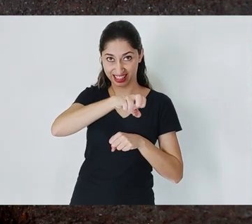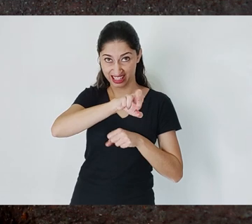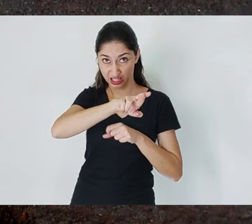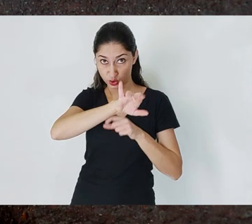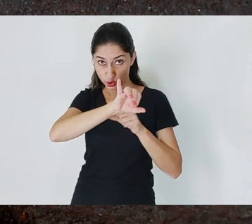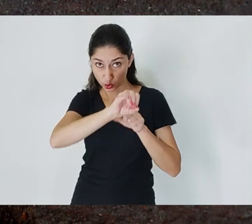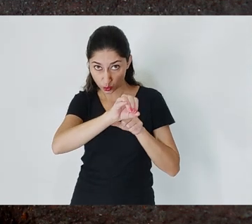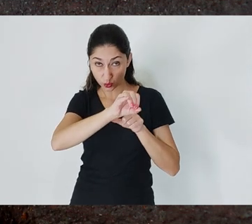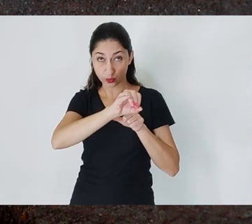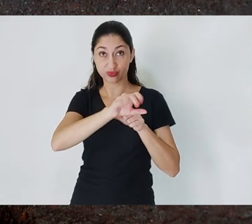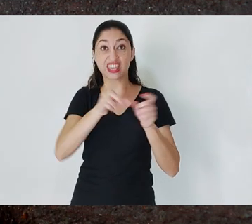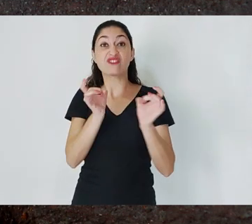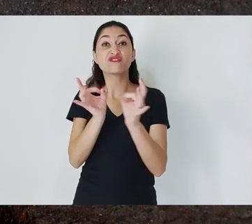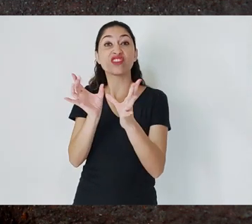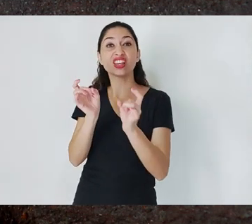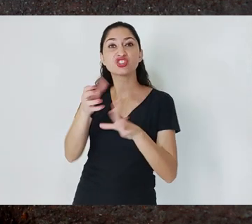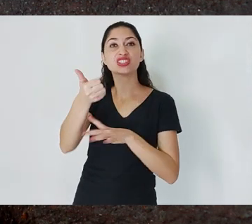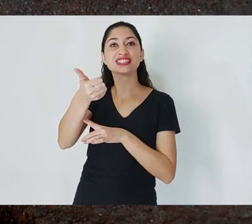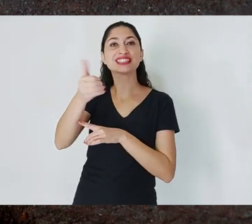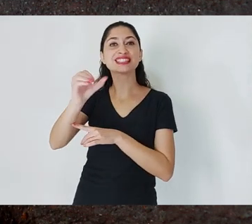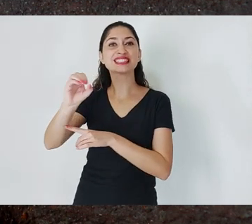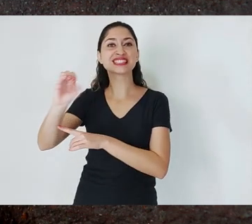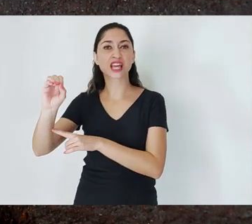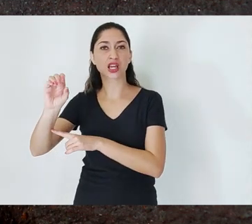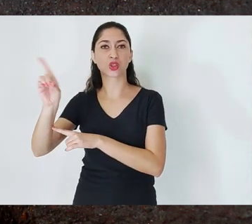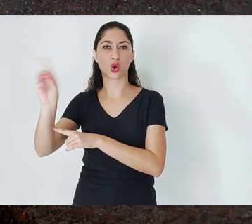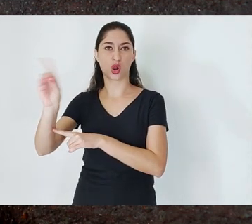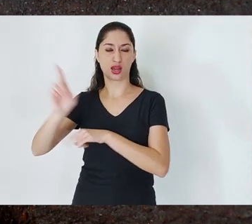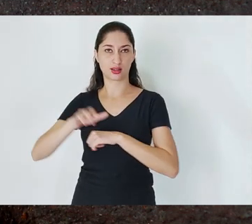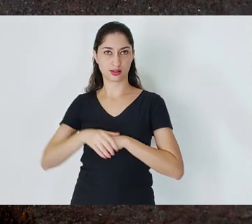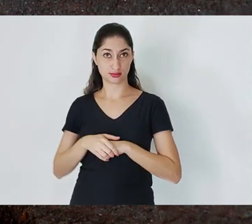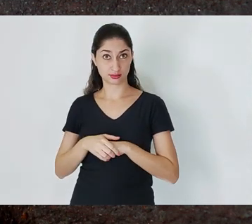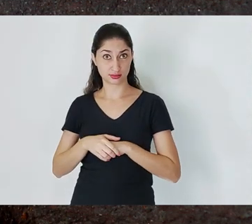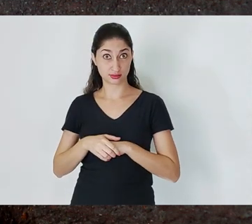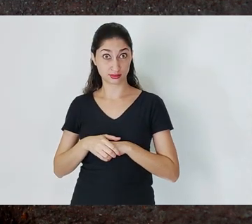in Carajás is over 90%.